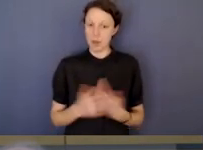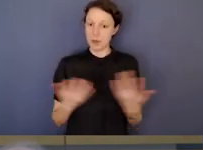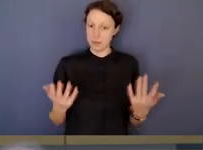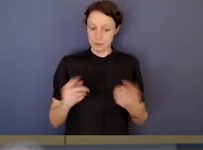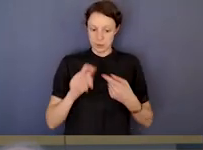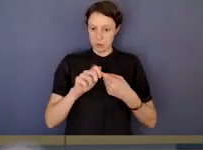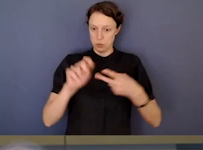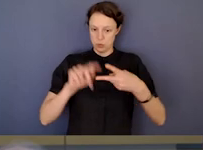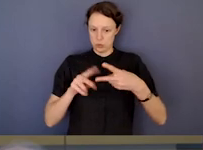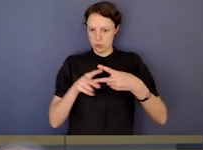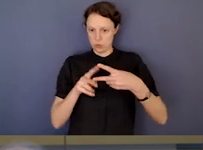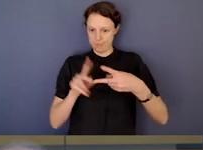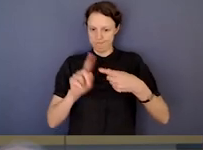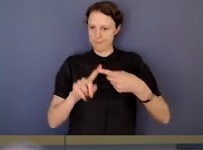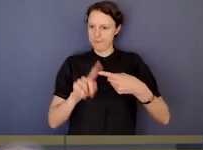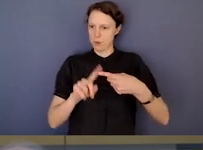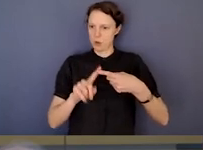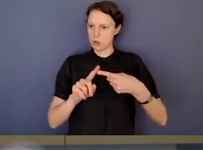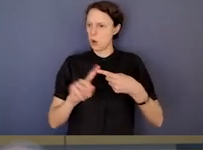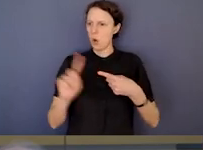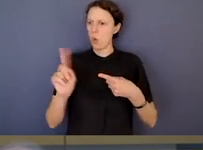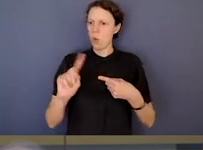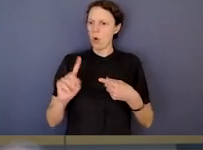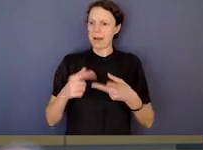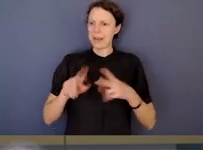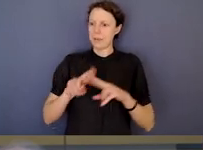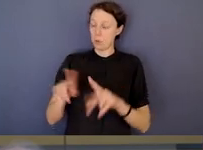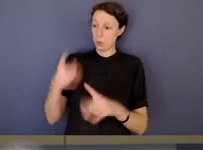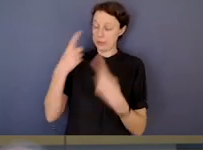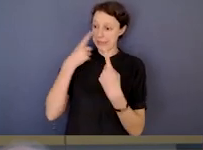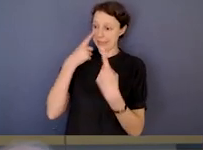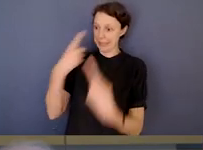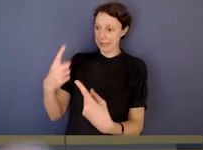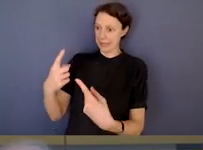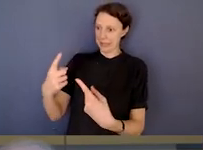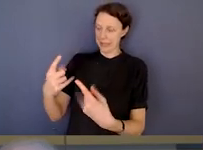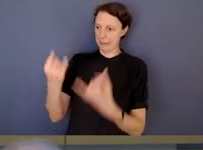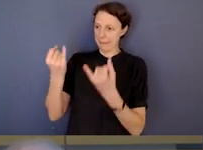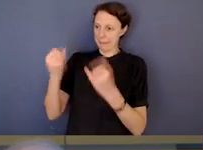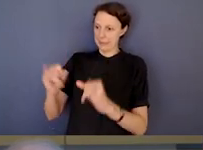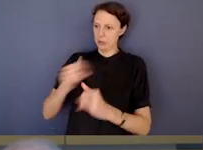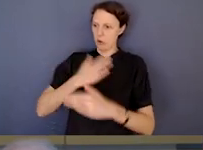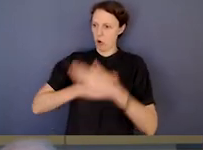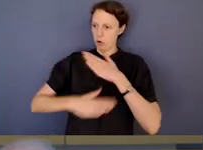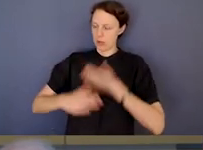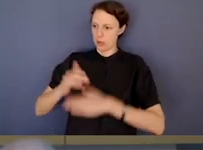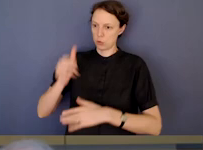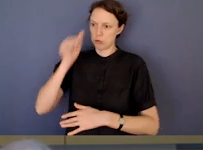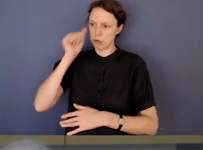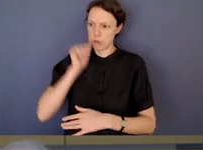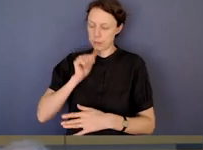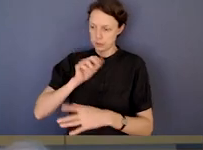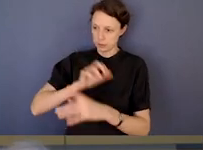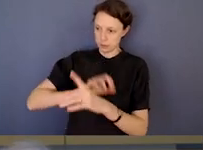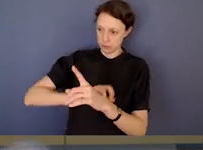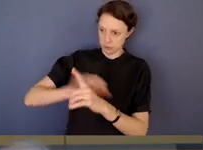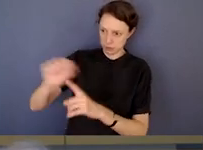one is what do you do if you see misconduct, wrongdoing, corrupt conduct, whatever. And I think that is genuinely difficult.